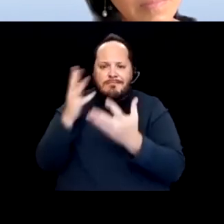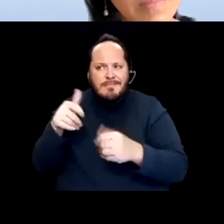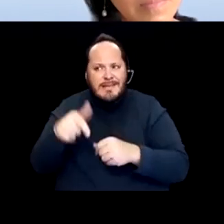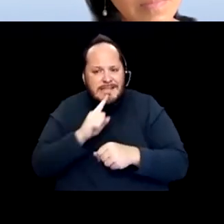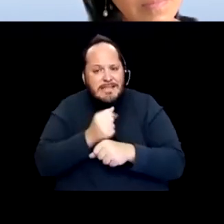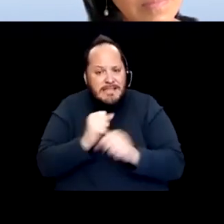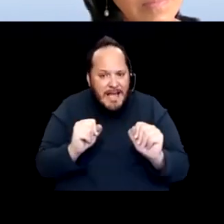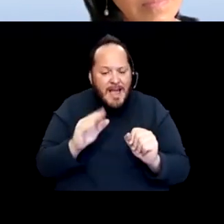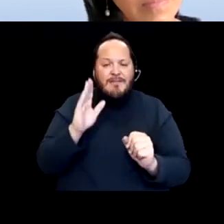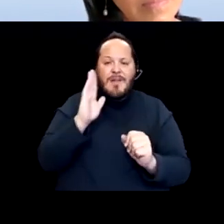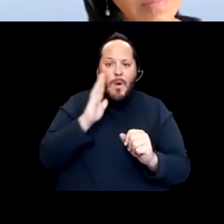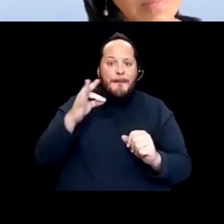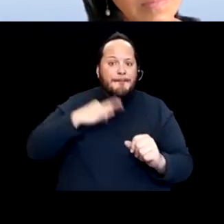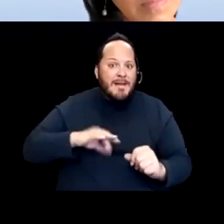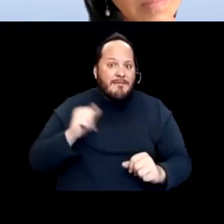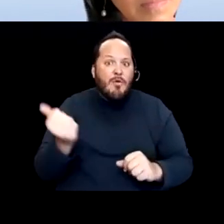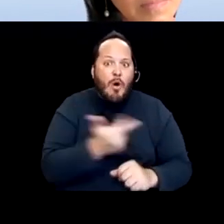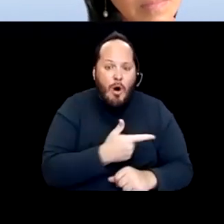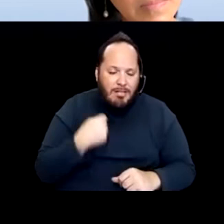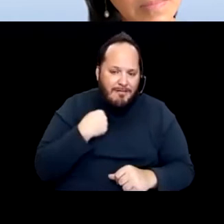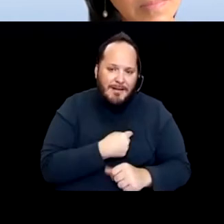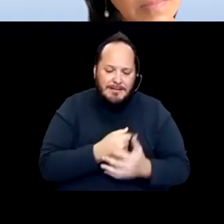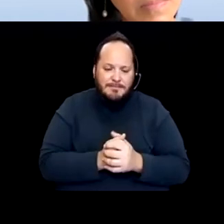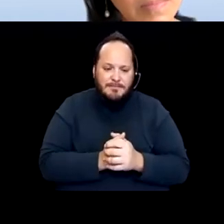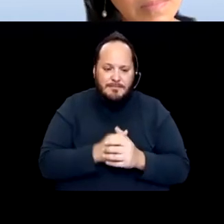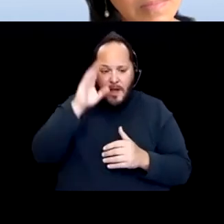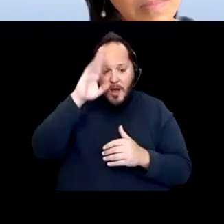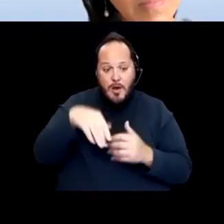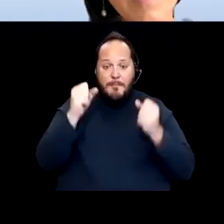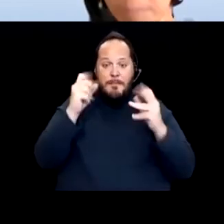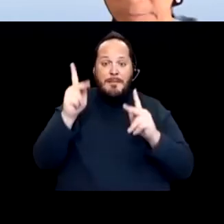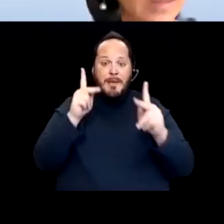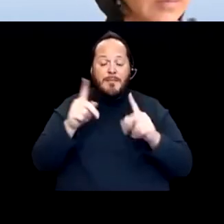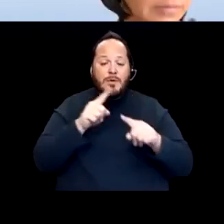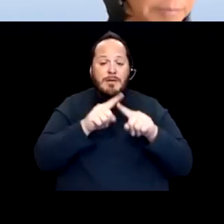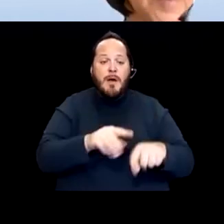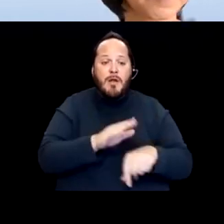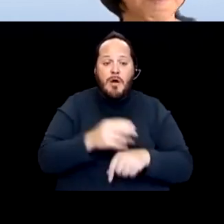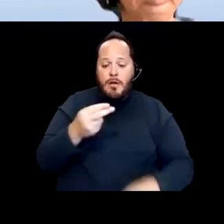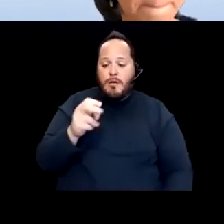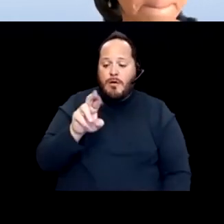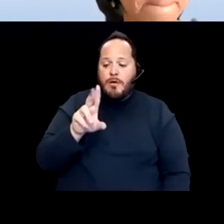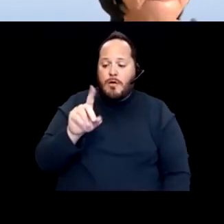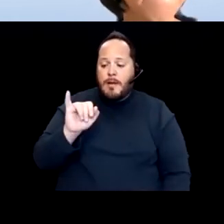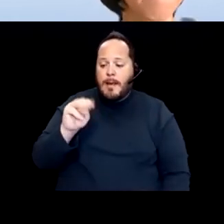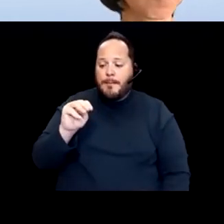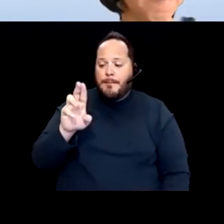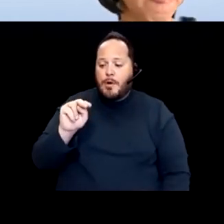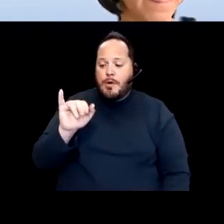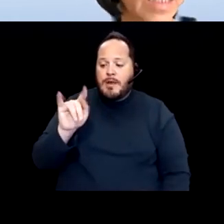And so I know a lot of people depend on herd immunity and herd immunity will not happen until we are all vaccinated.